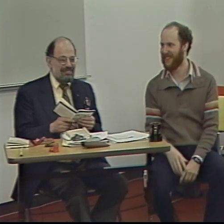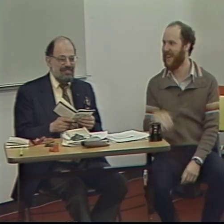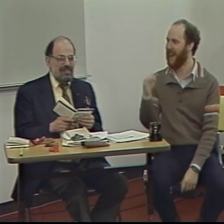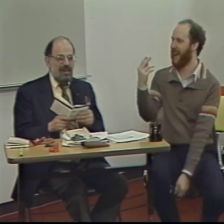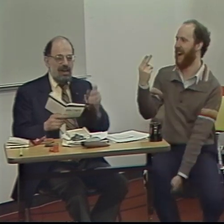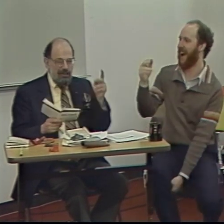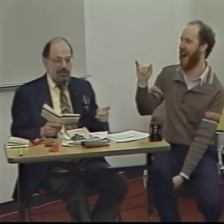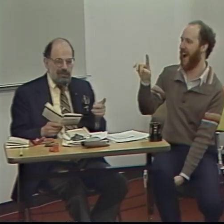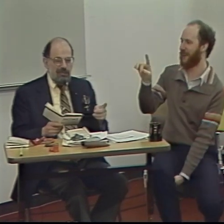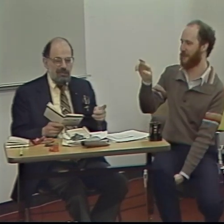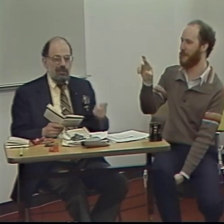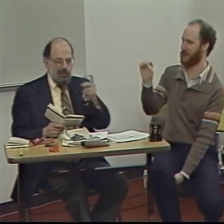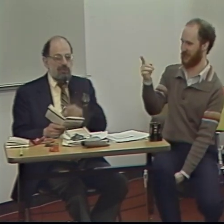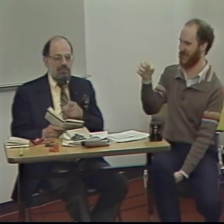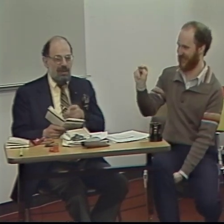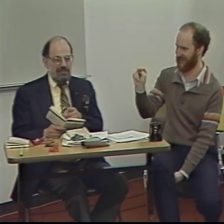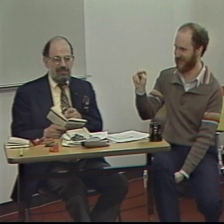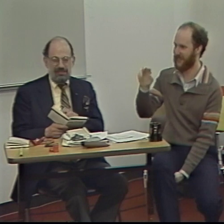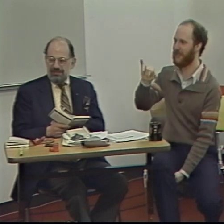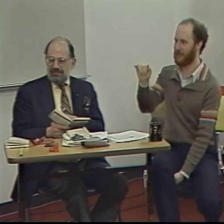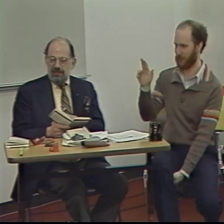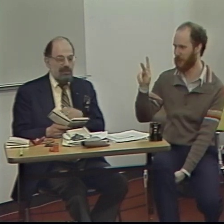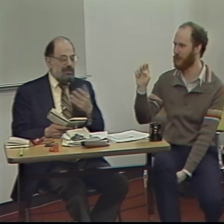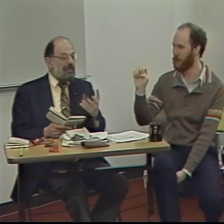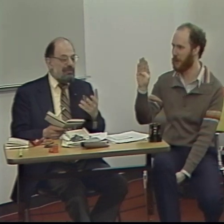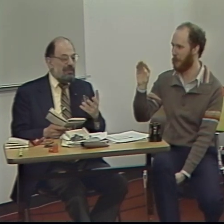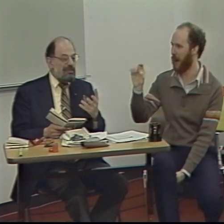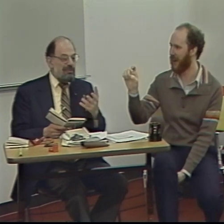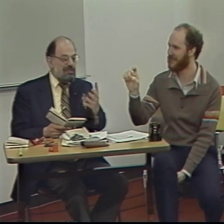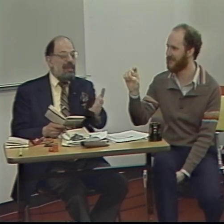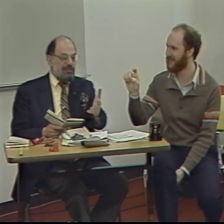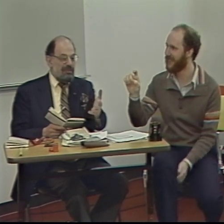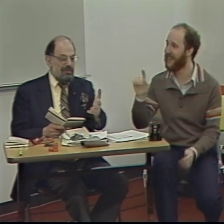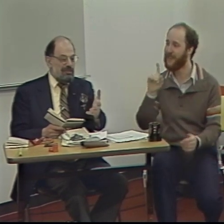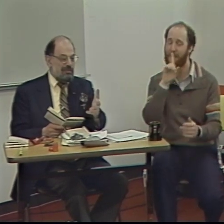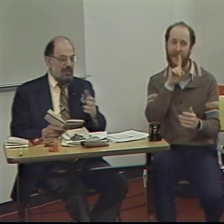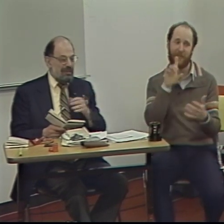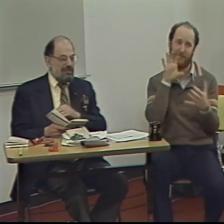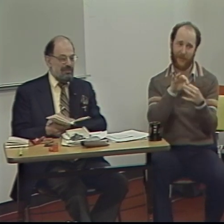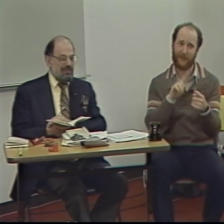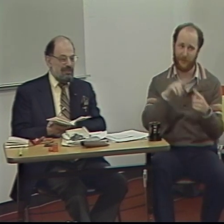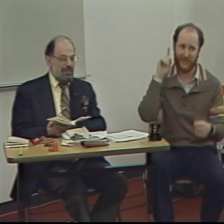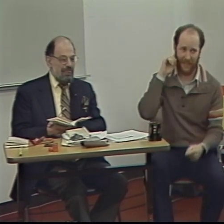A hydrogen jukebox. Of course that refers to a sound thing, a jukebox.